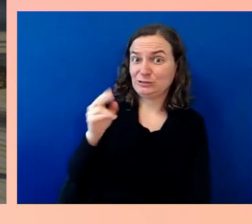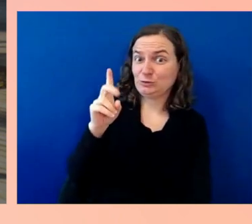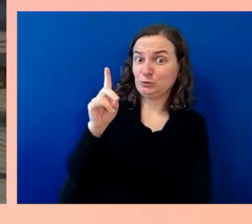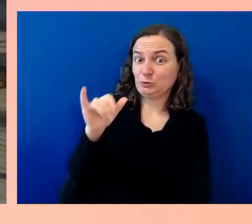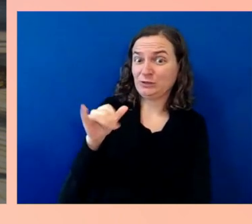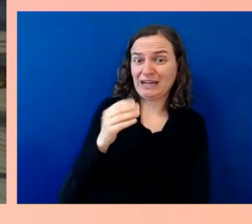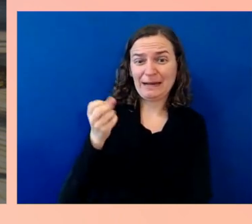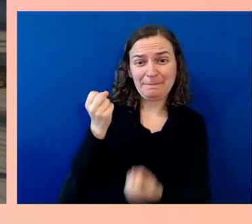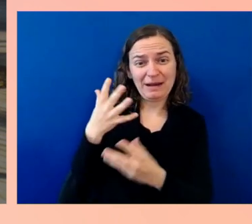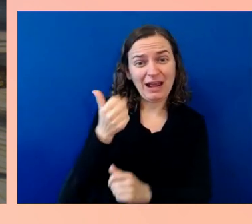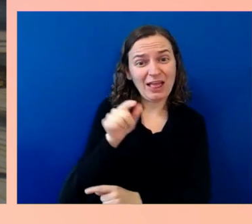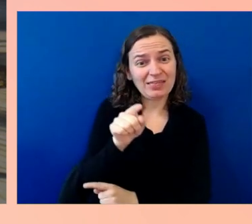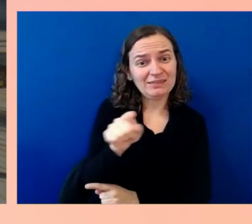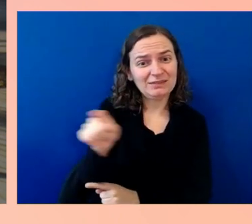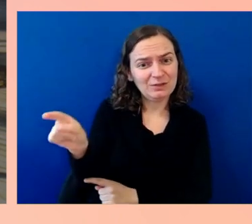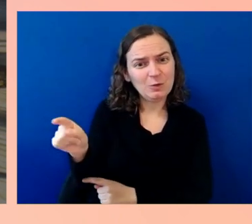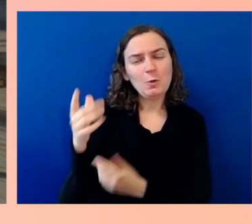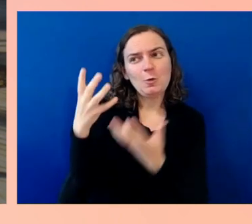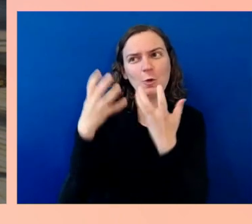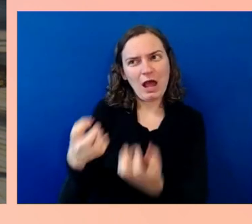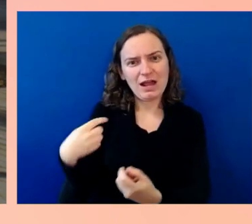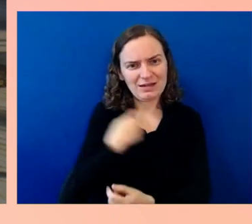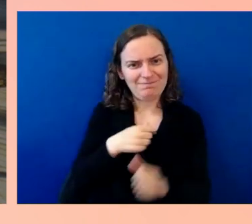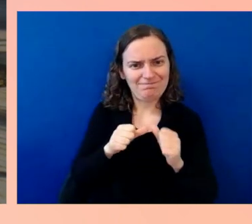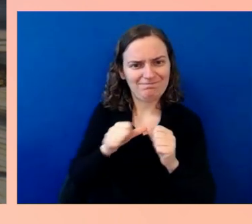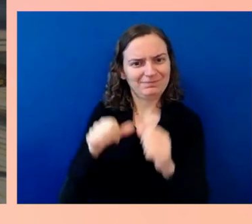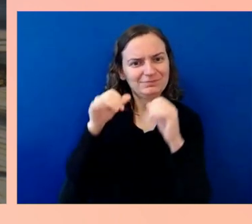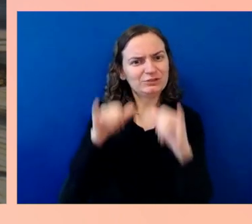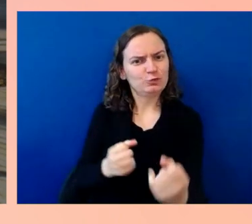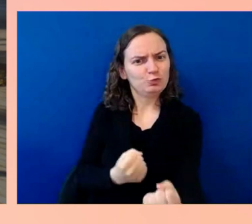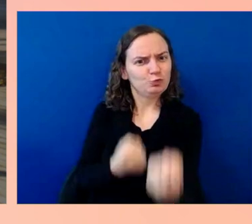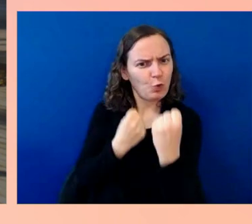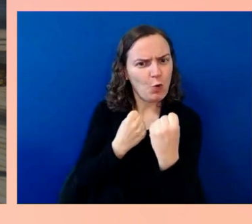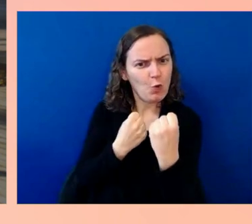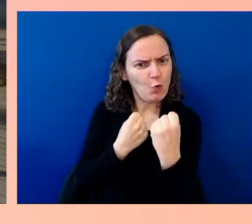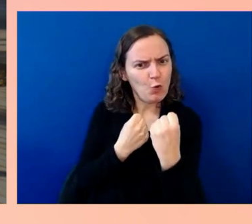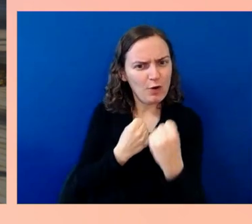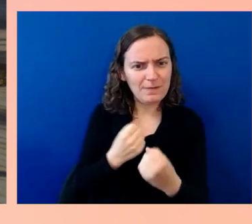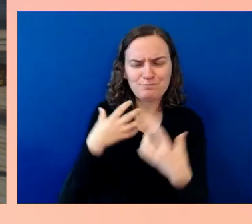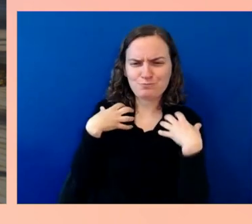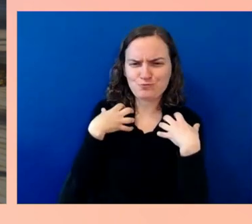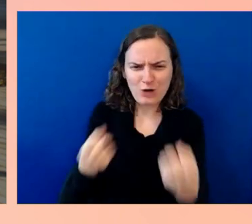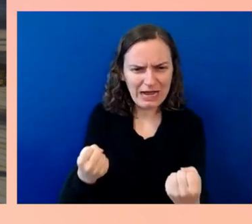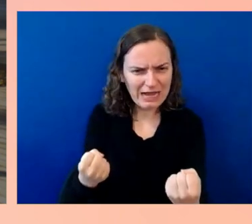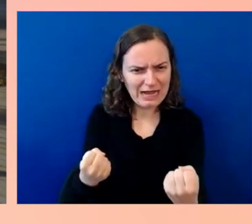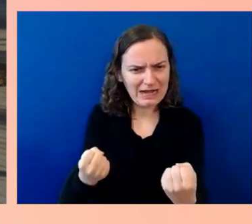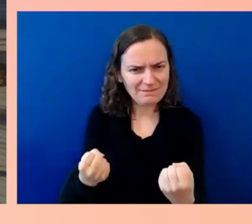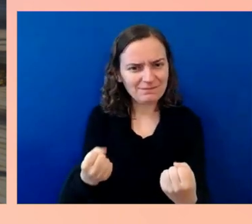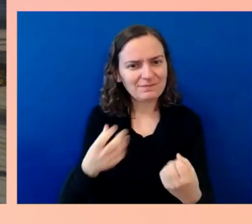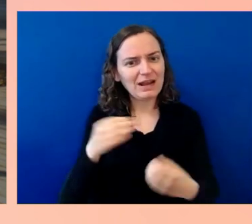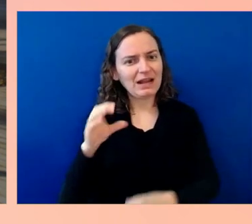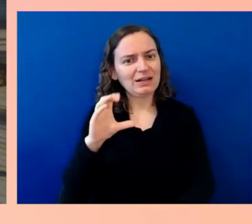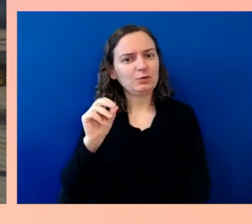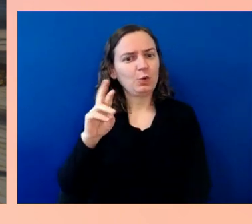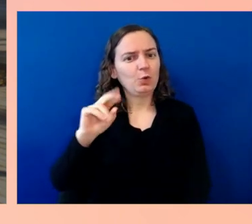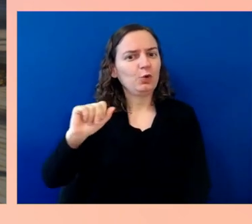strong, brave, and courageous. Our main show is now coming to a close.